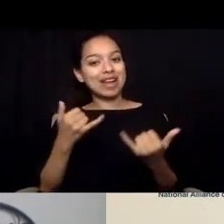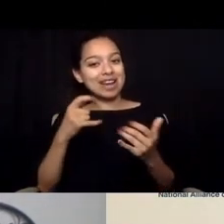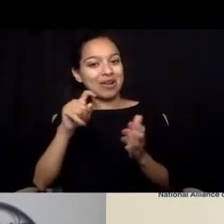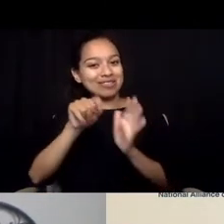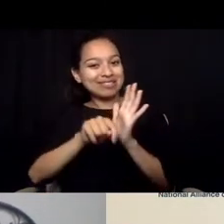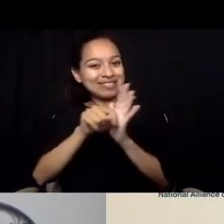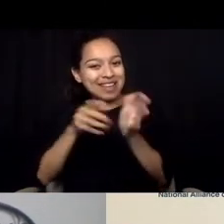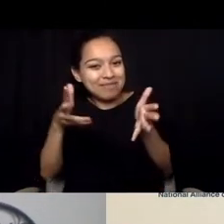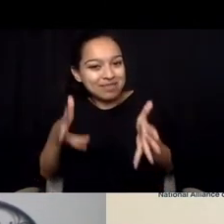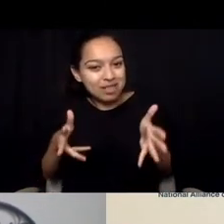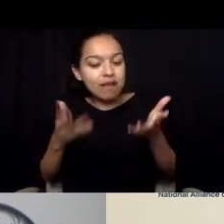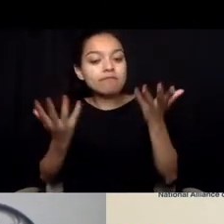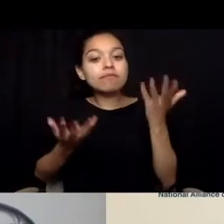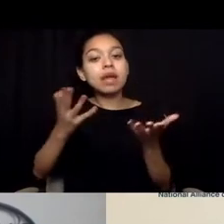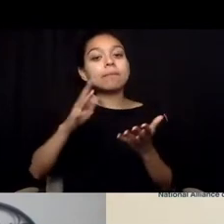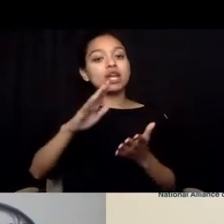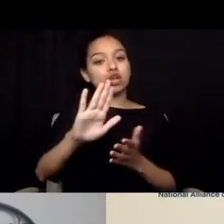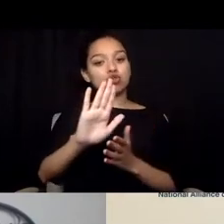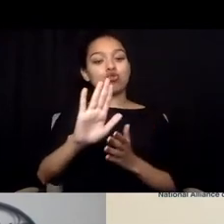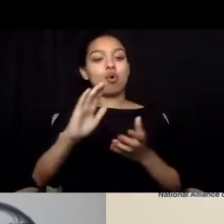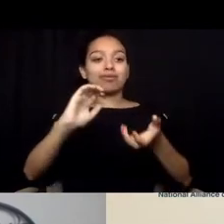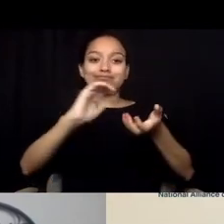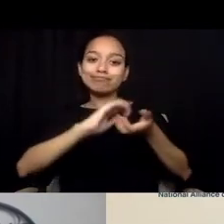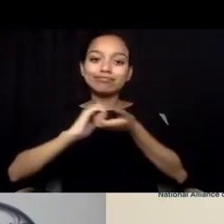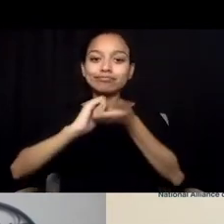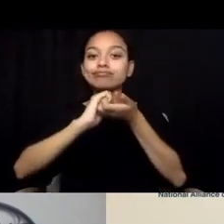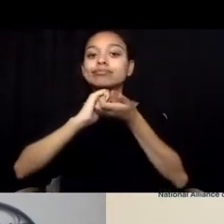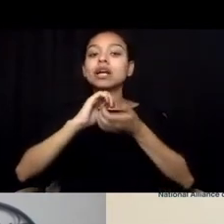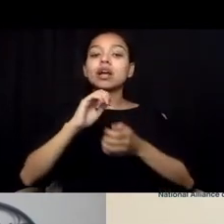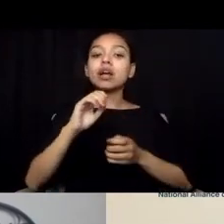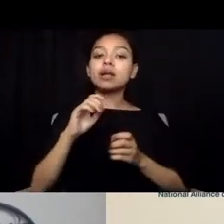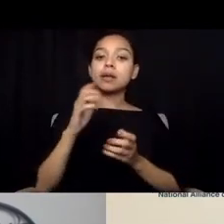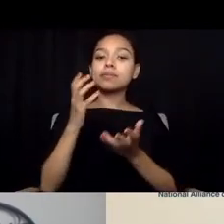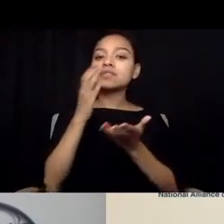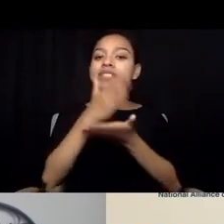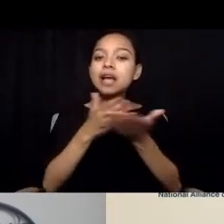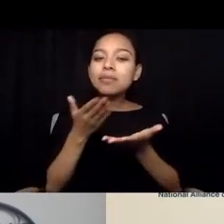some of the things you're doing to educate folks on 988. How are you getting the word out,